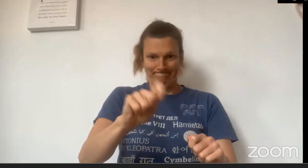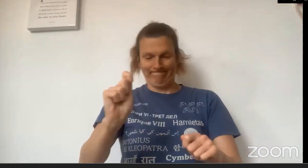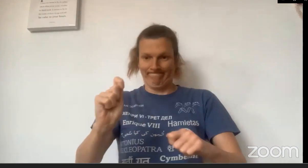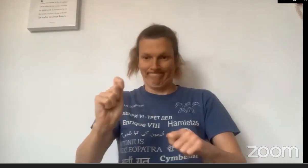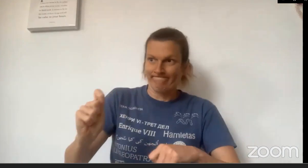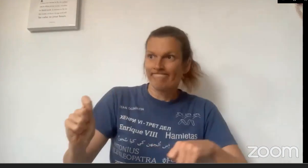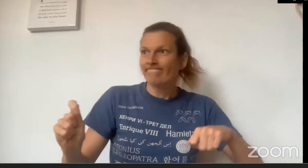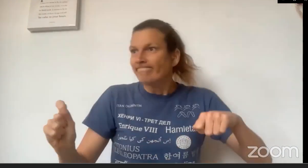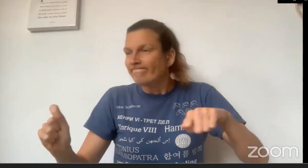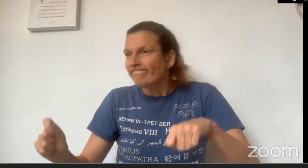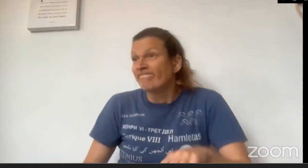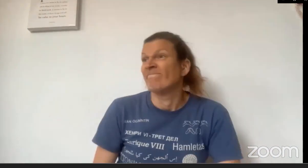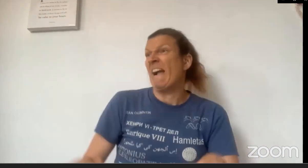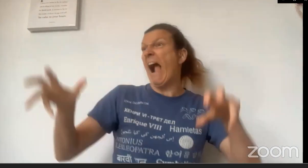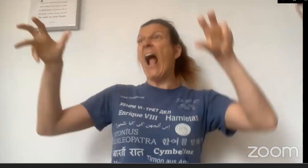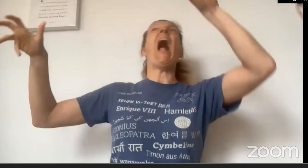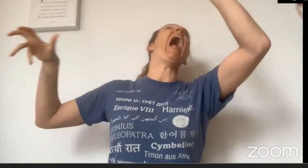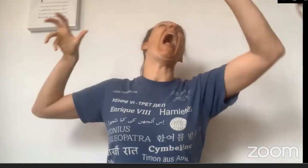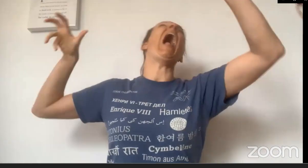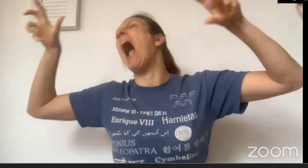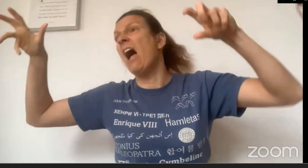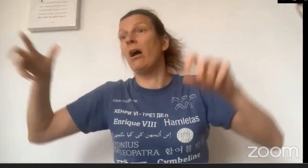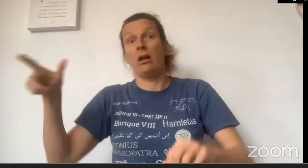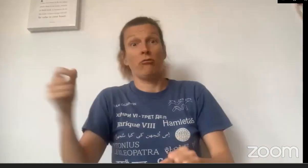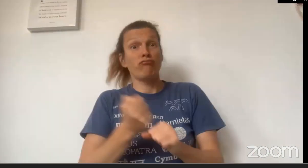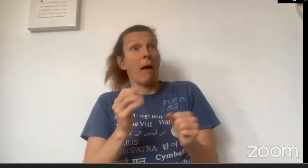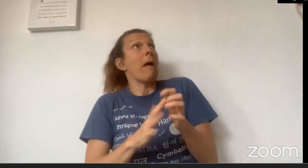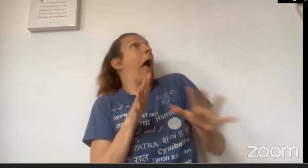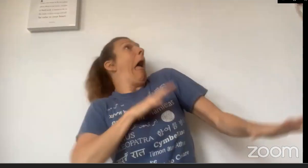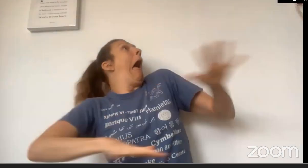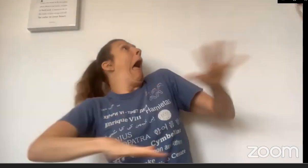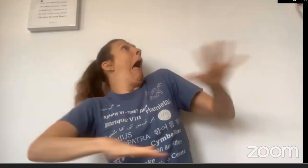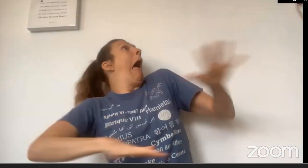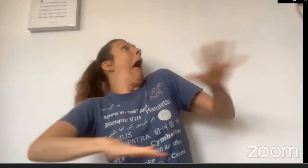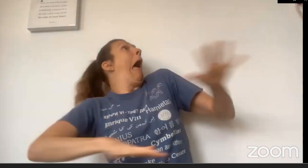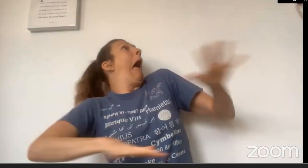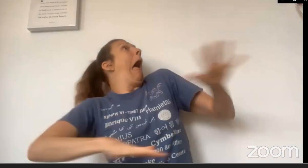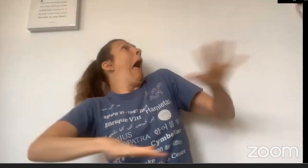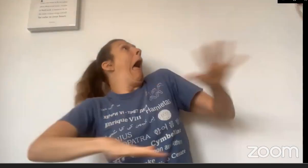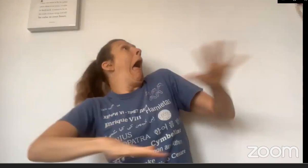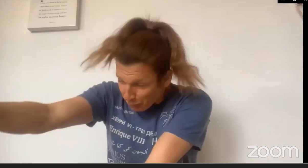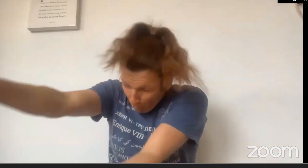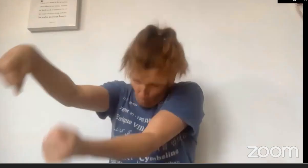So the wolf tried, and in he went and pounced on Grandma, who was petrified,